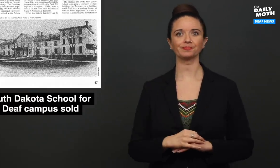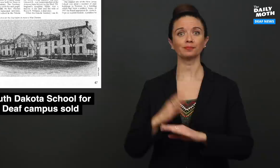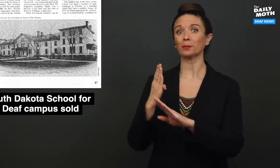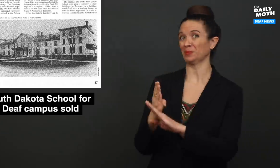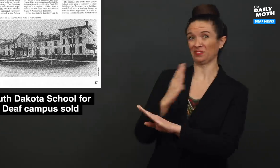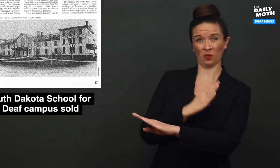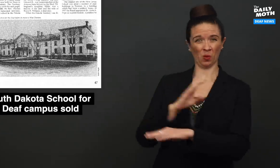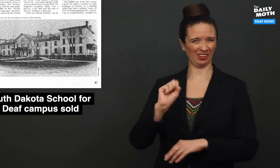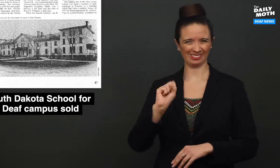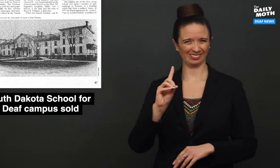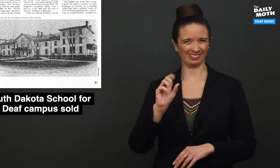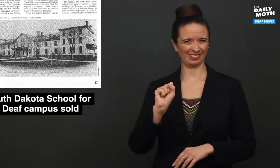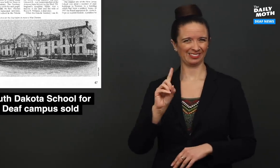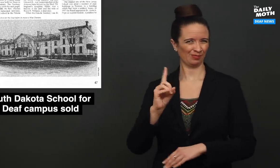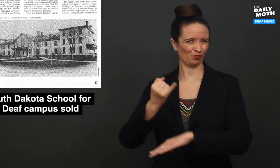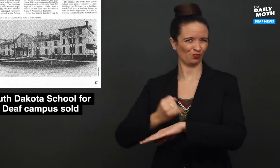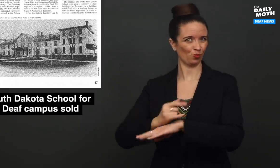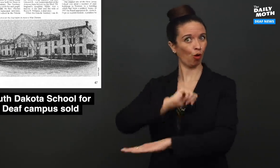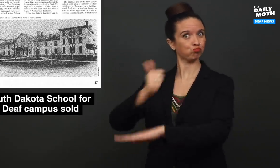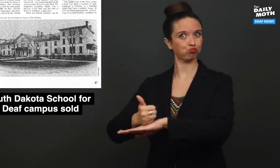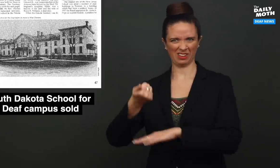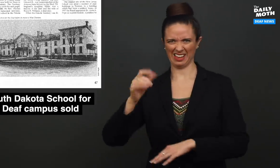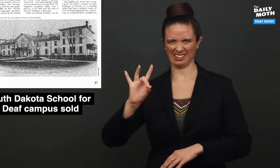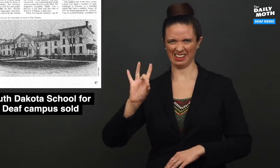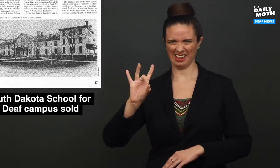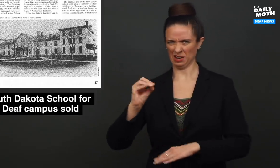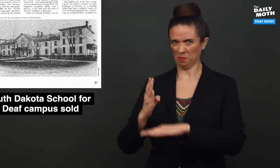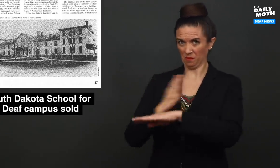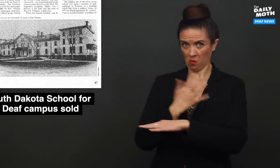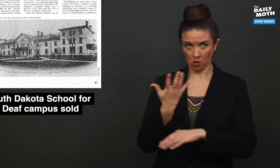Before SDSD was established in 1880,